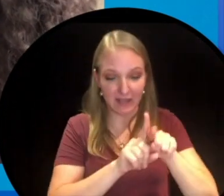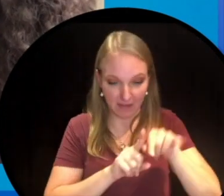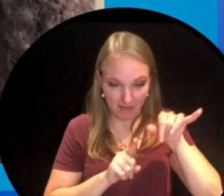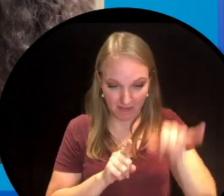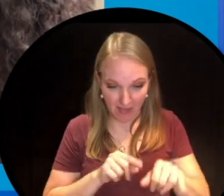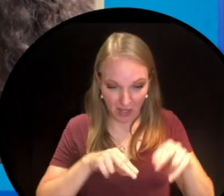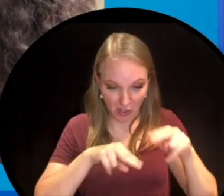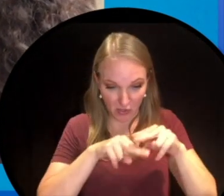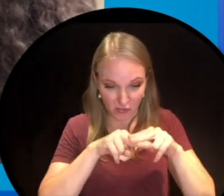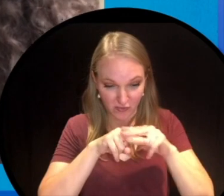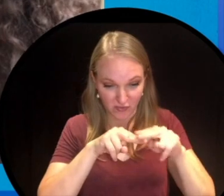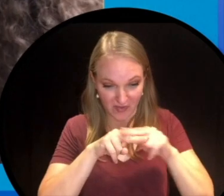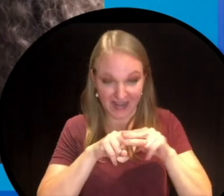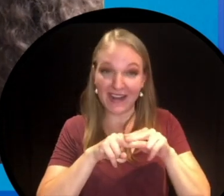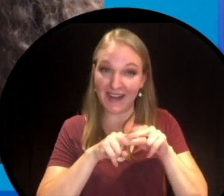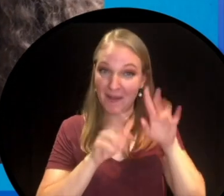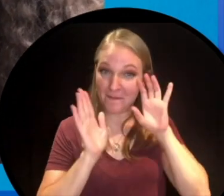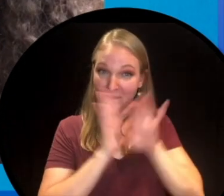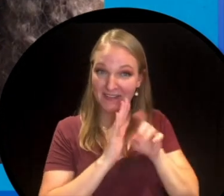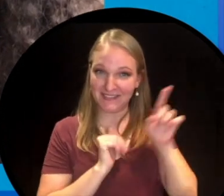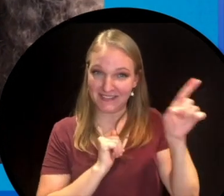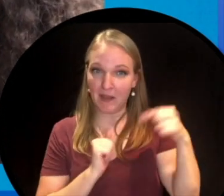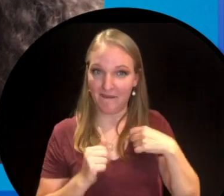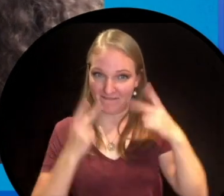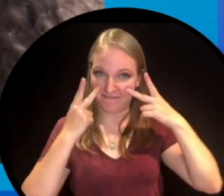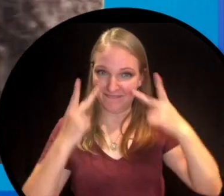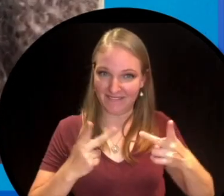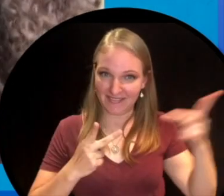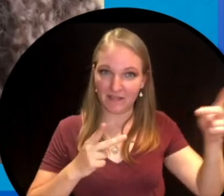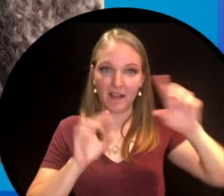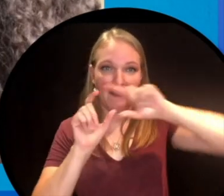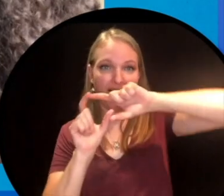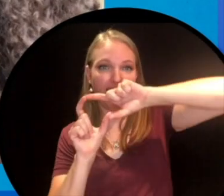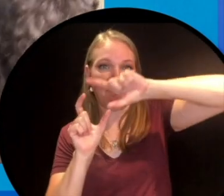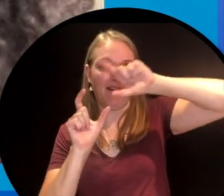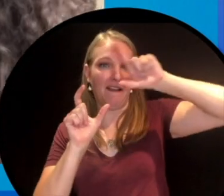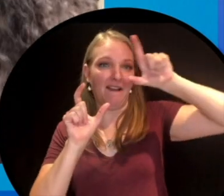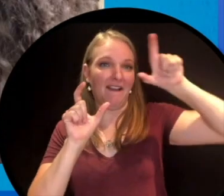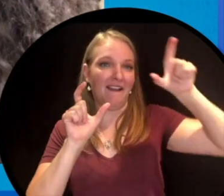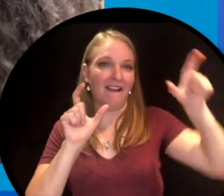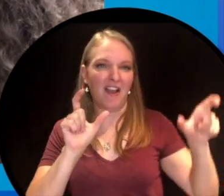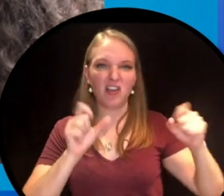like the archway in this train station that I visited.